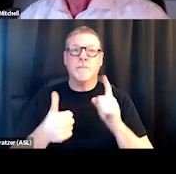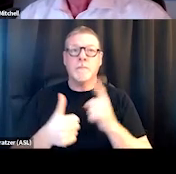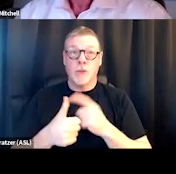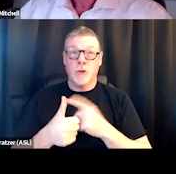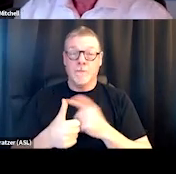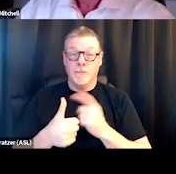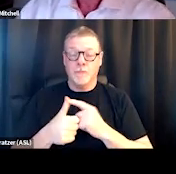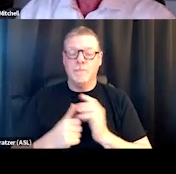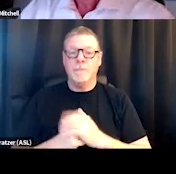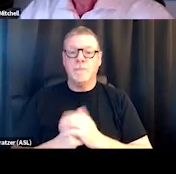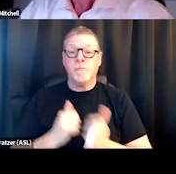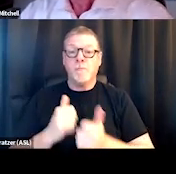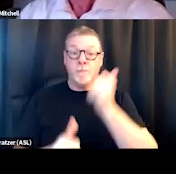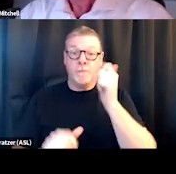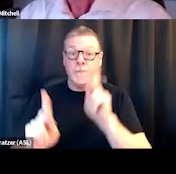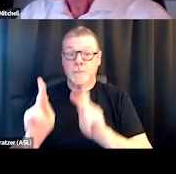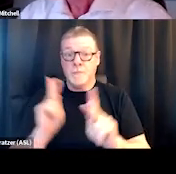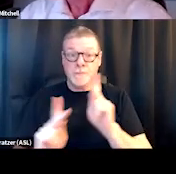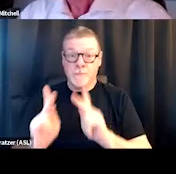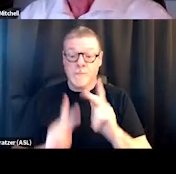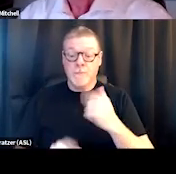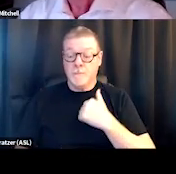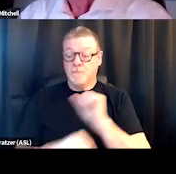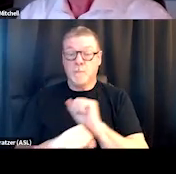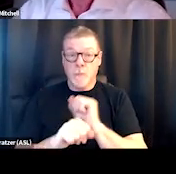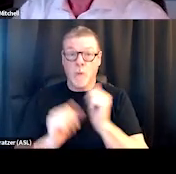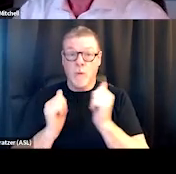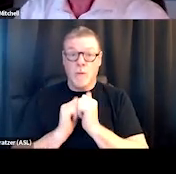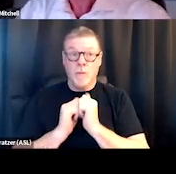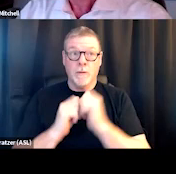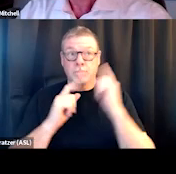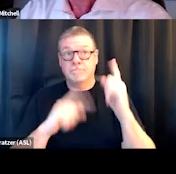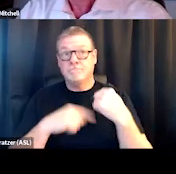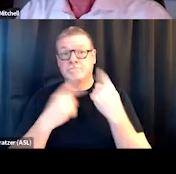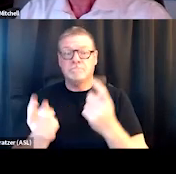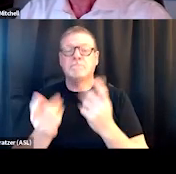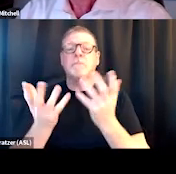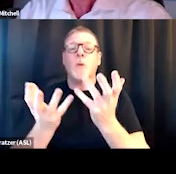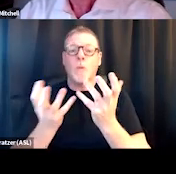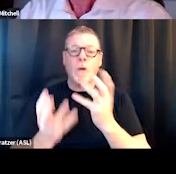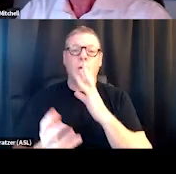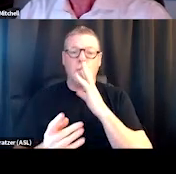most folks that I have worked with over the years want to talk about spirituality,